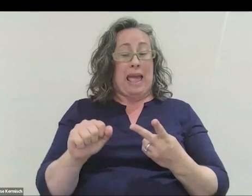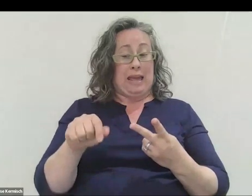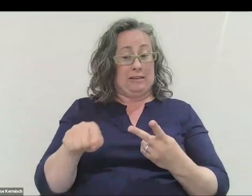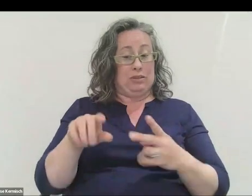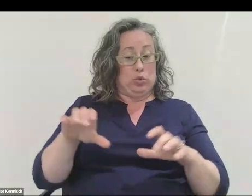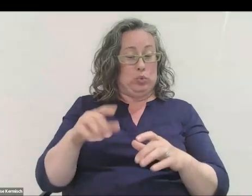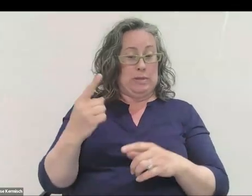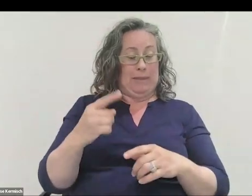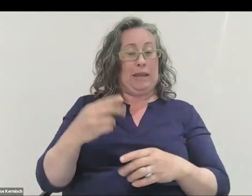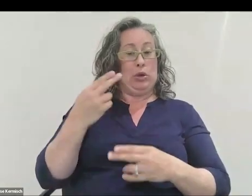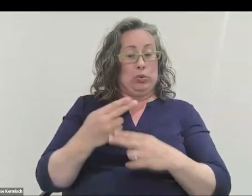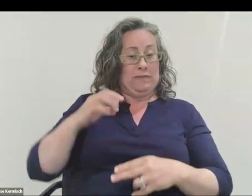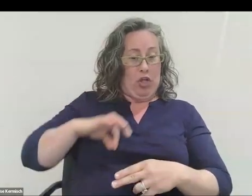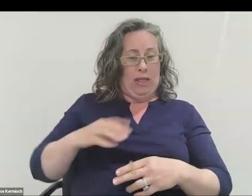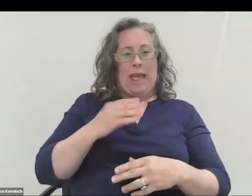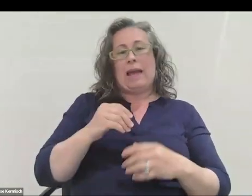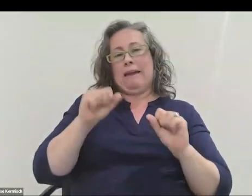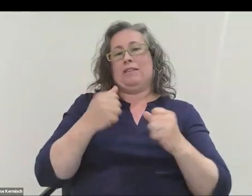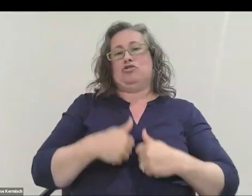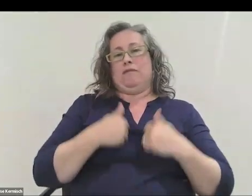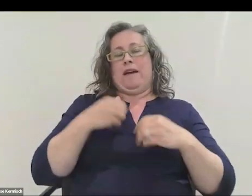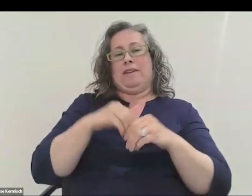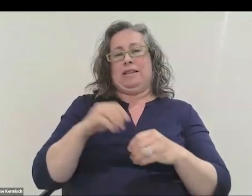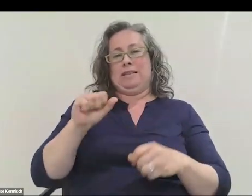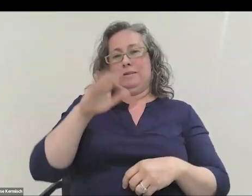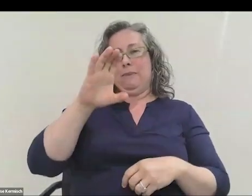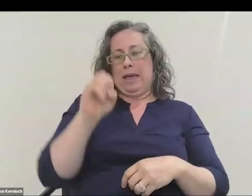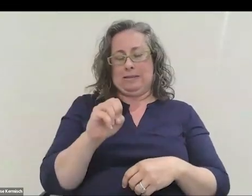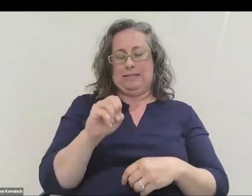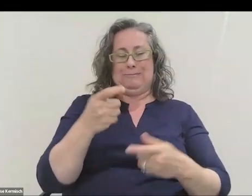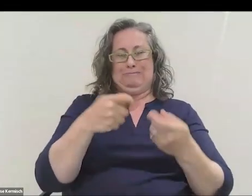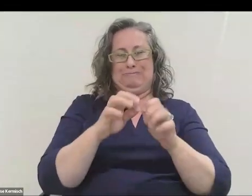and it can survive in space. With that evidence, we convinced NASA Ames